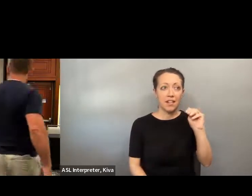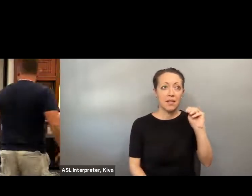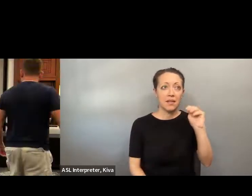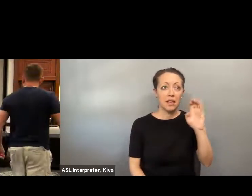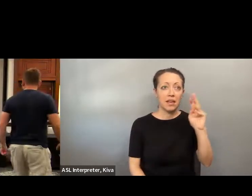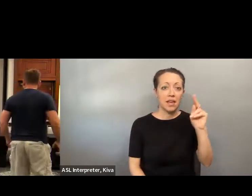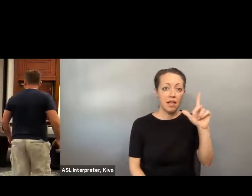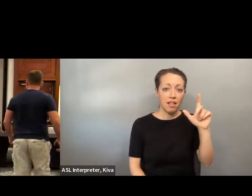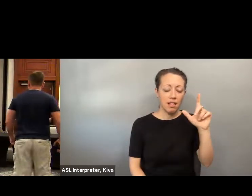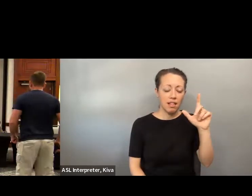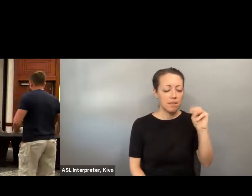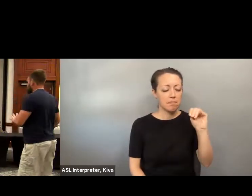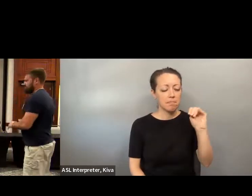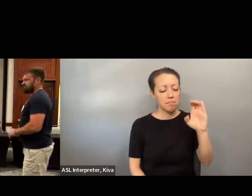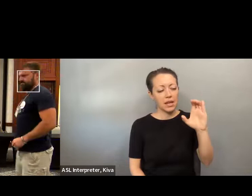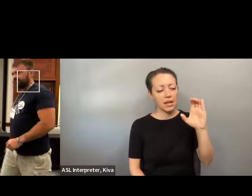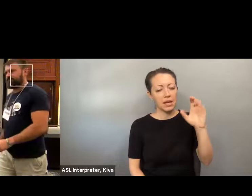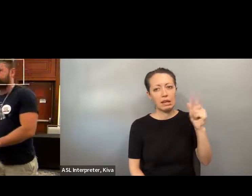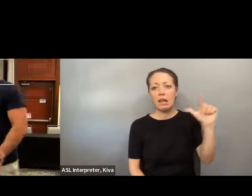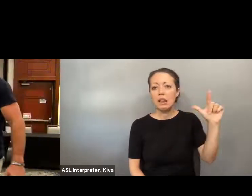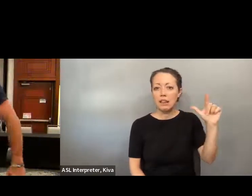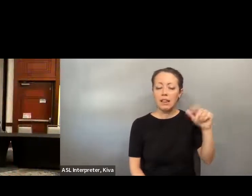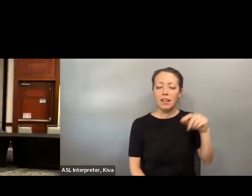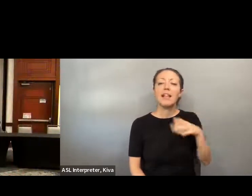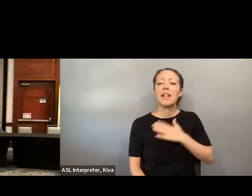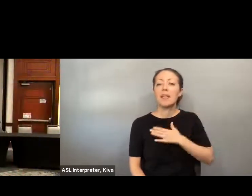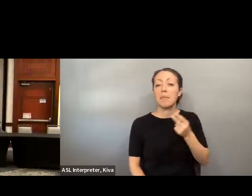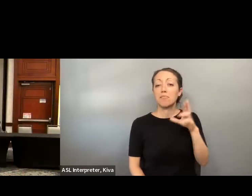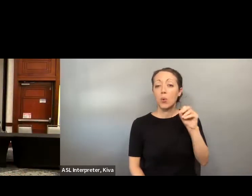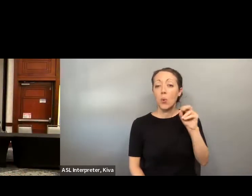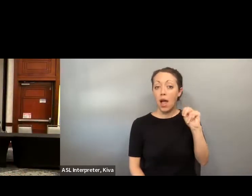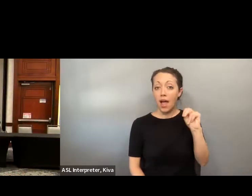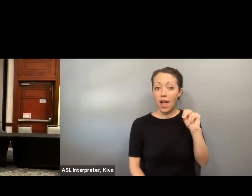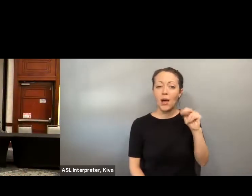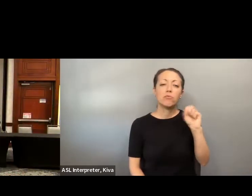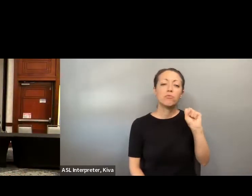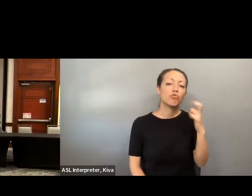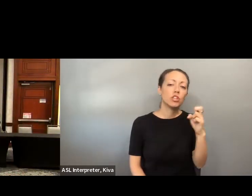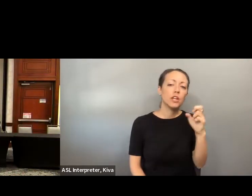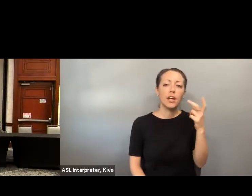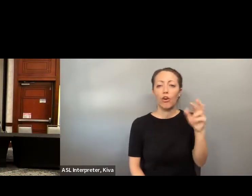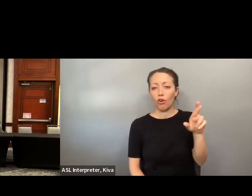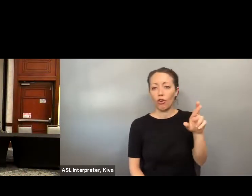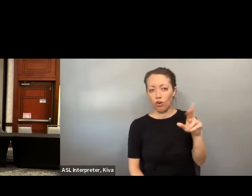guys are having a wonderful time and